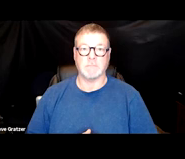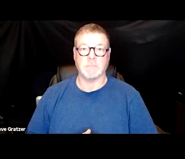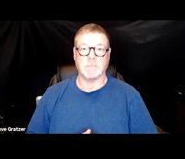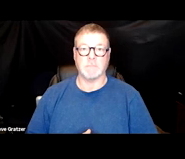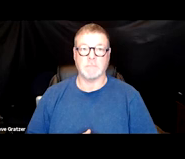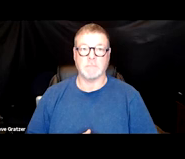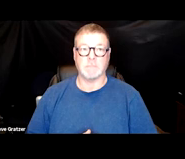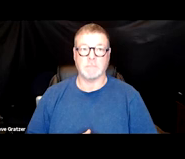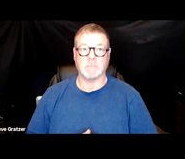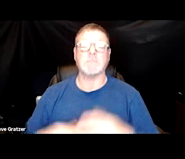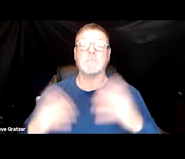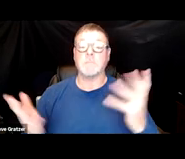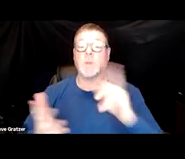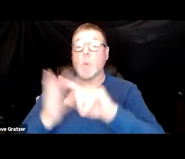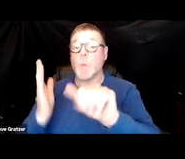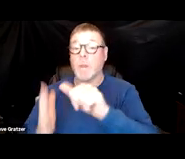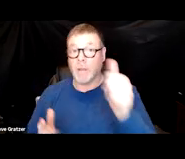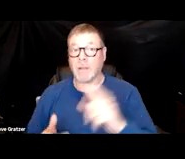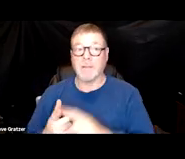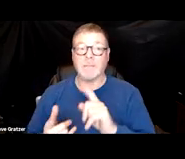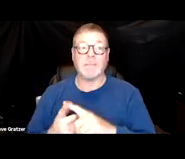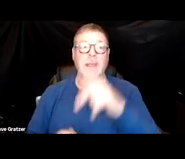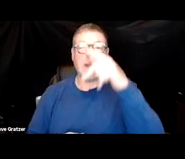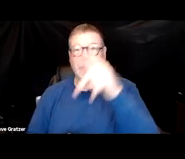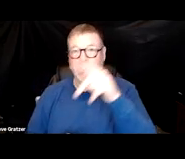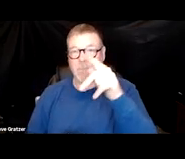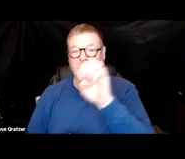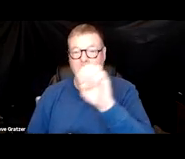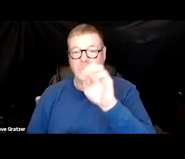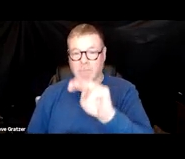So what else can we see with long COVID? Post-Exertional Malaise, PEM.